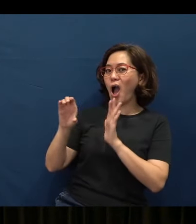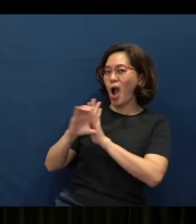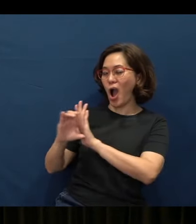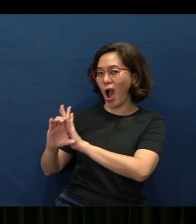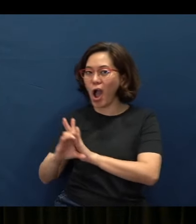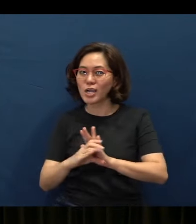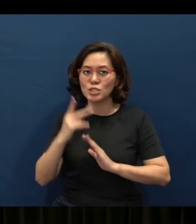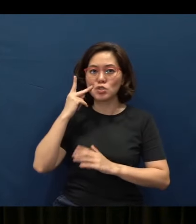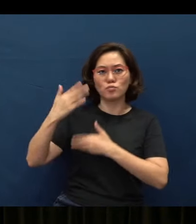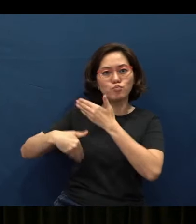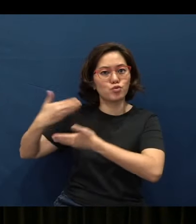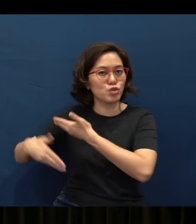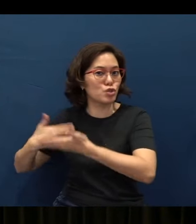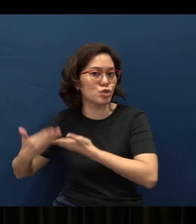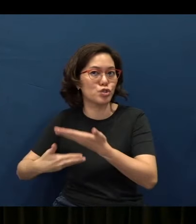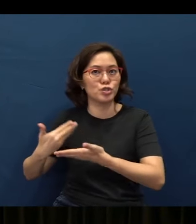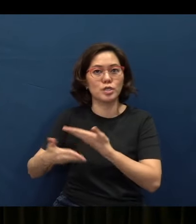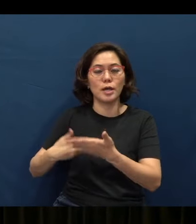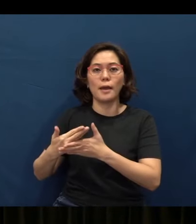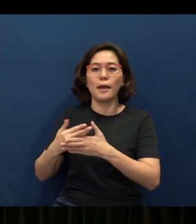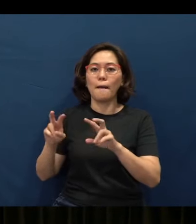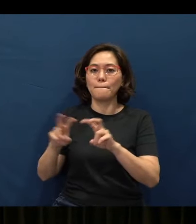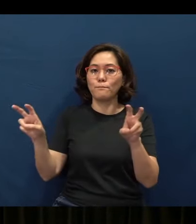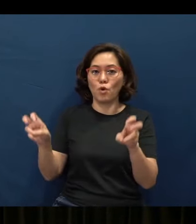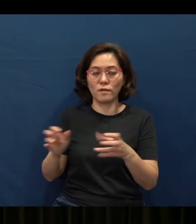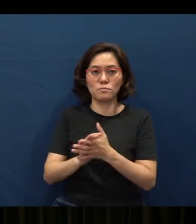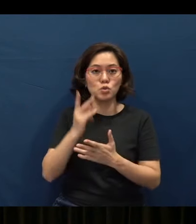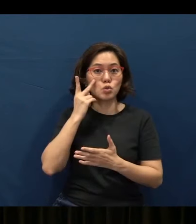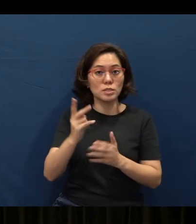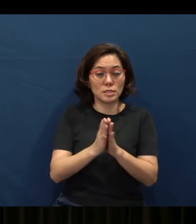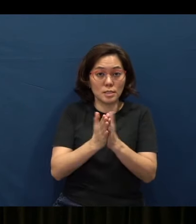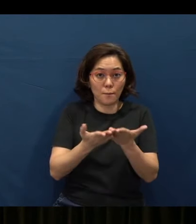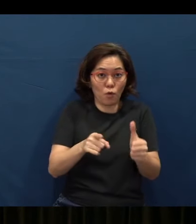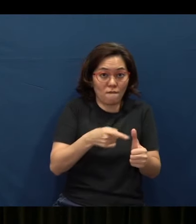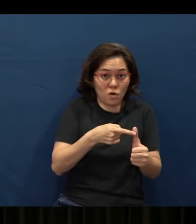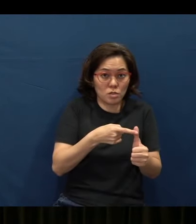the progress of a proverb altogether. You see, the book of Proverbs firstly is a collection.